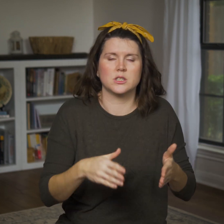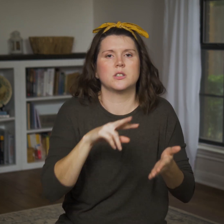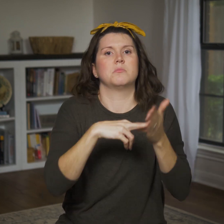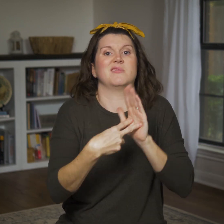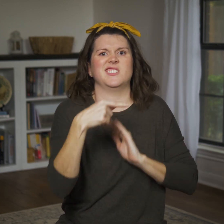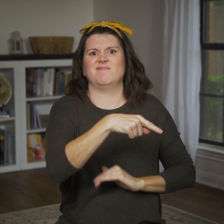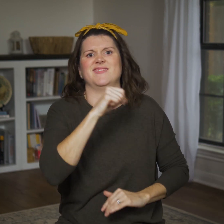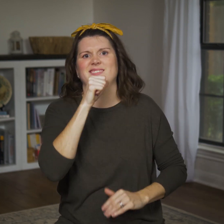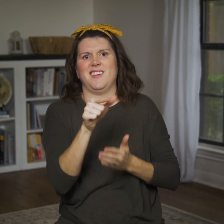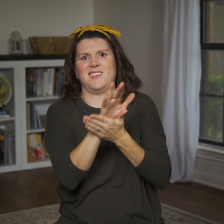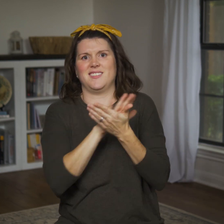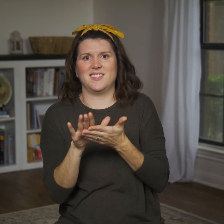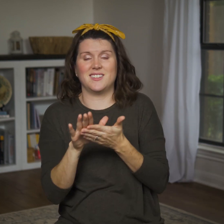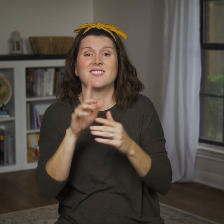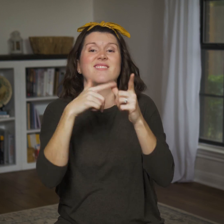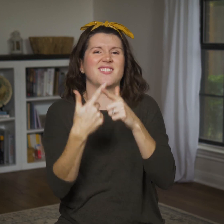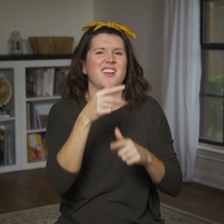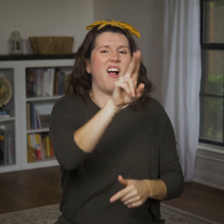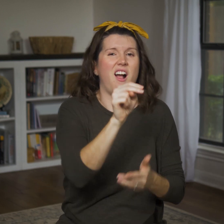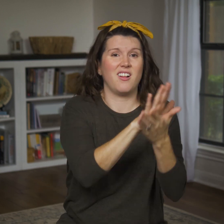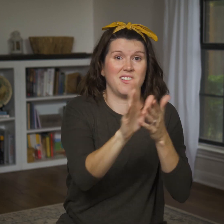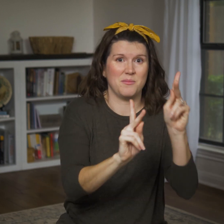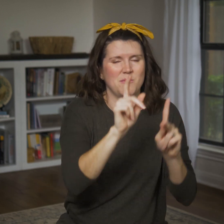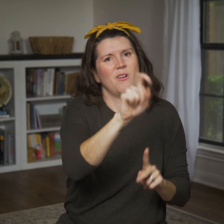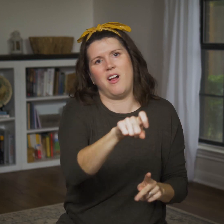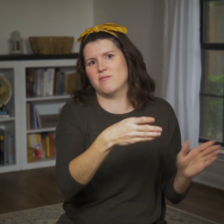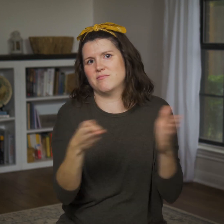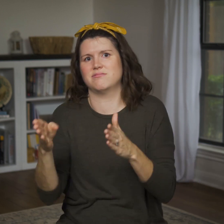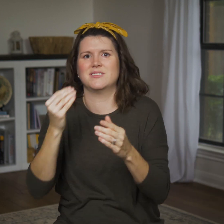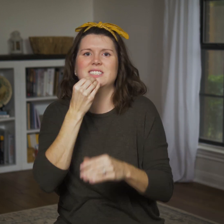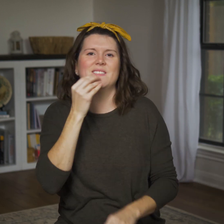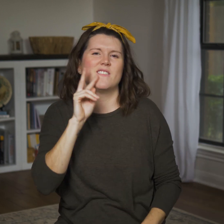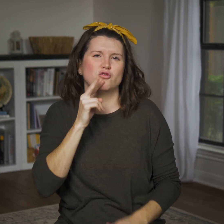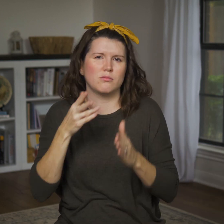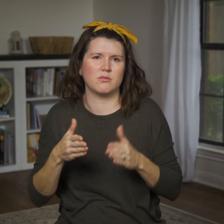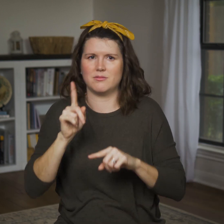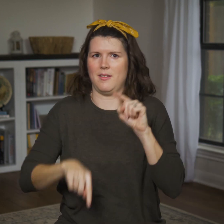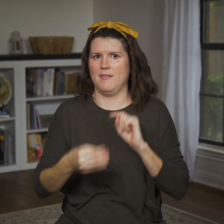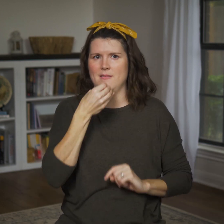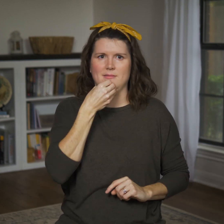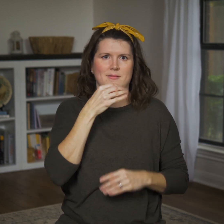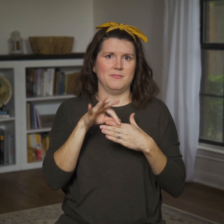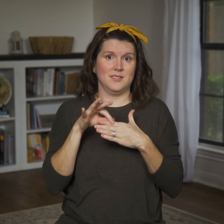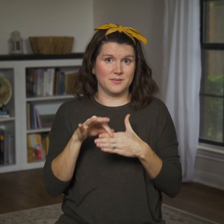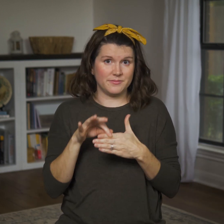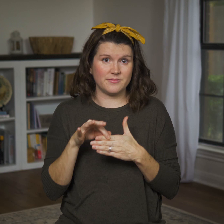would make it unclean, then unclean people had to be vegetarians by default.